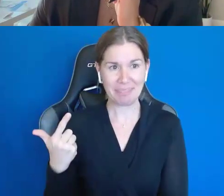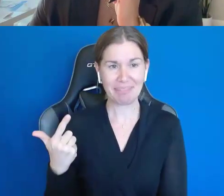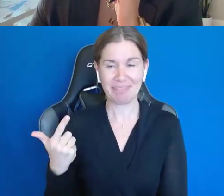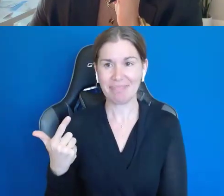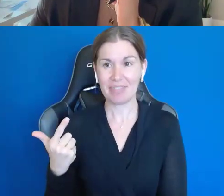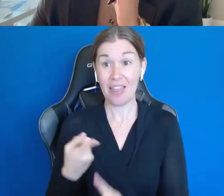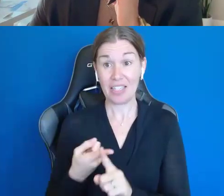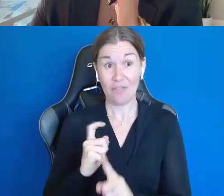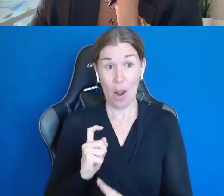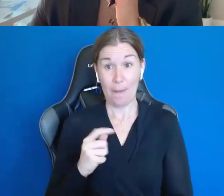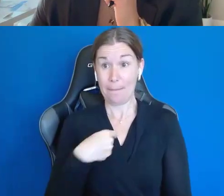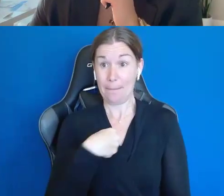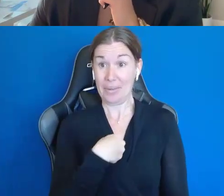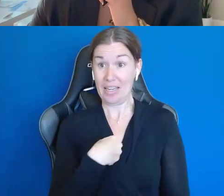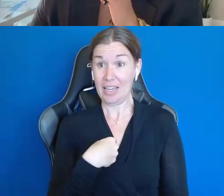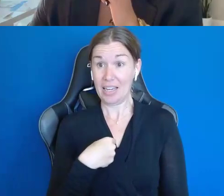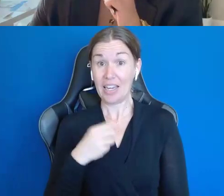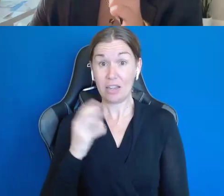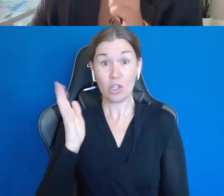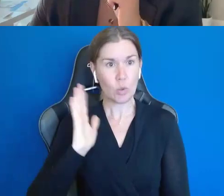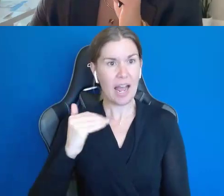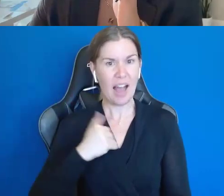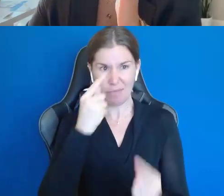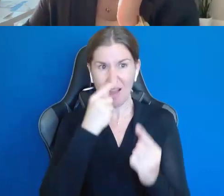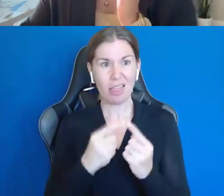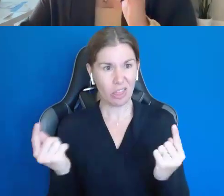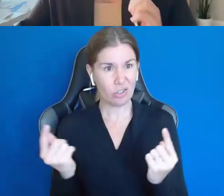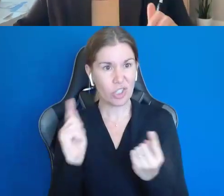of me having an allergy or allergic reaction to the actual banana itself.